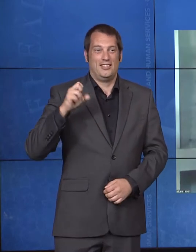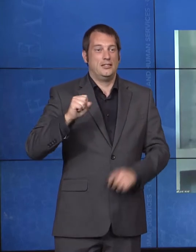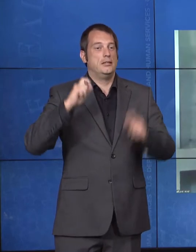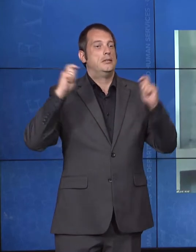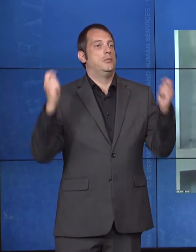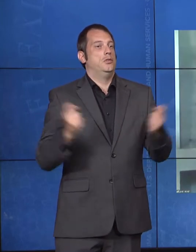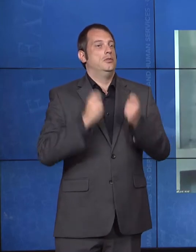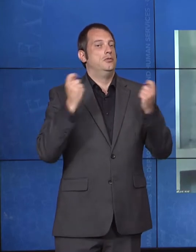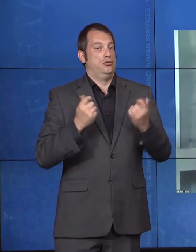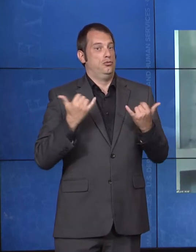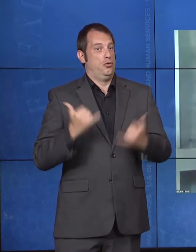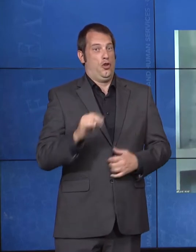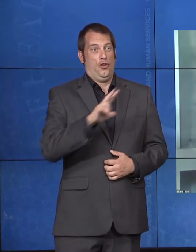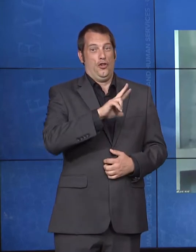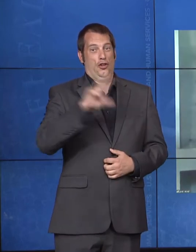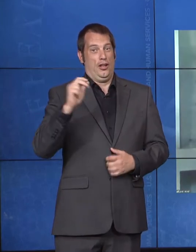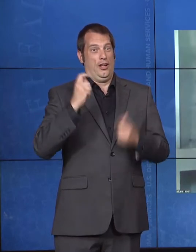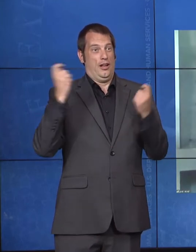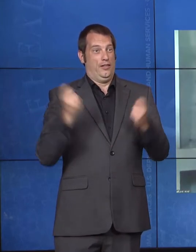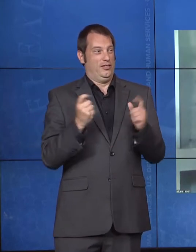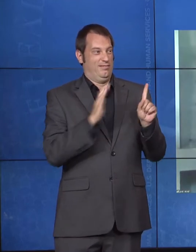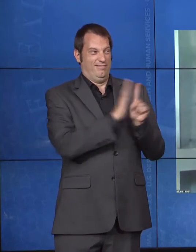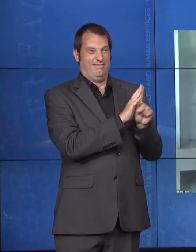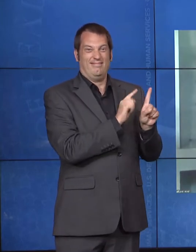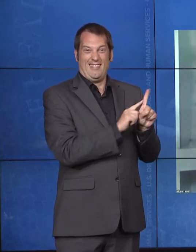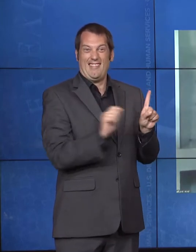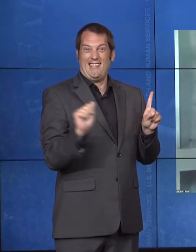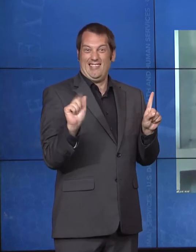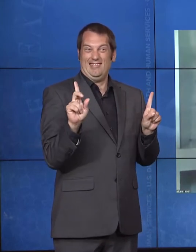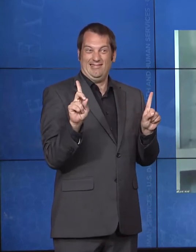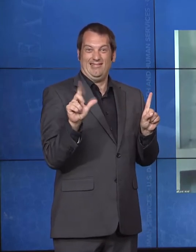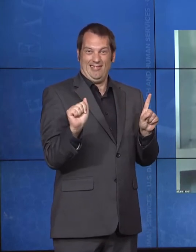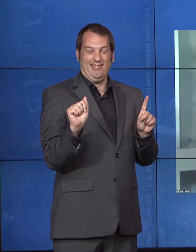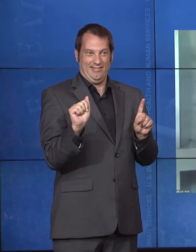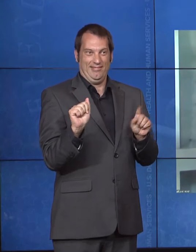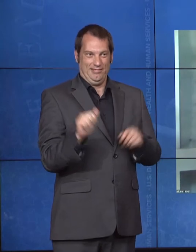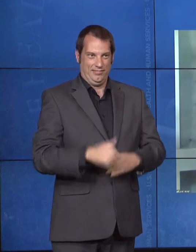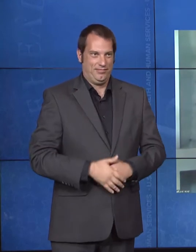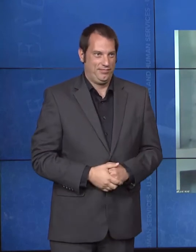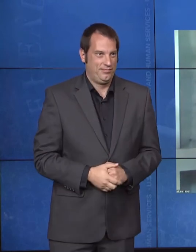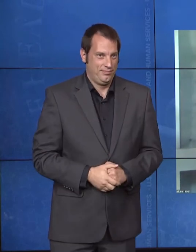of the Americans with Disabilities Act. We're delighted to welcome all of you from across